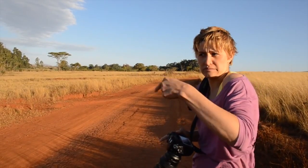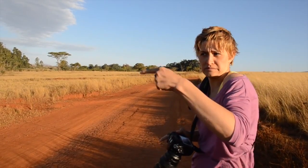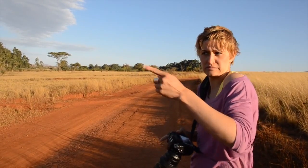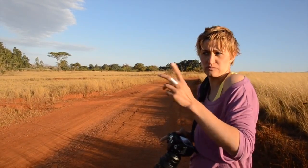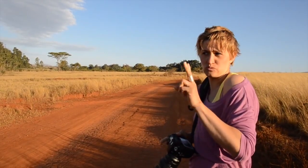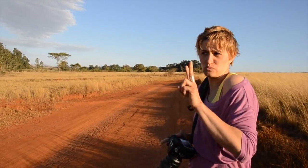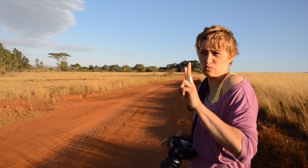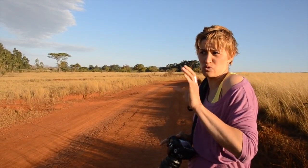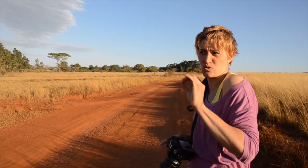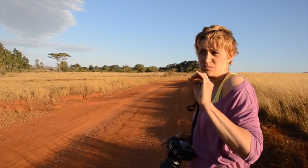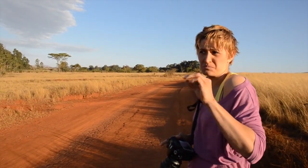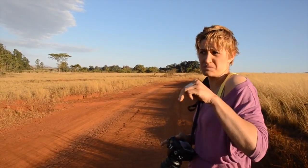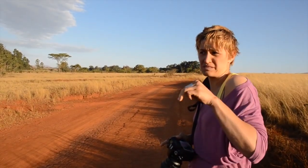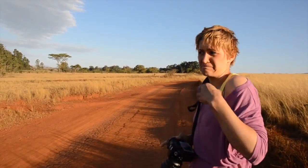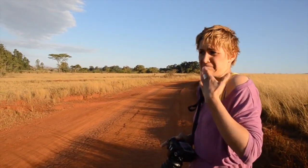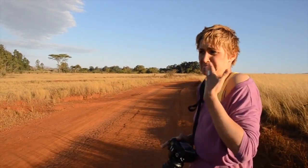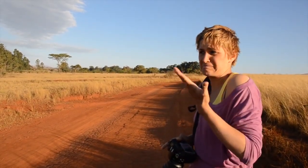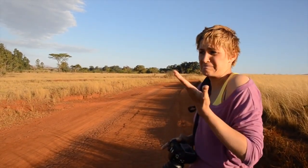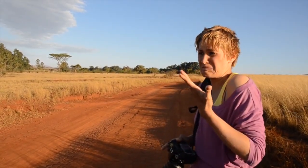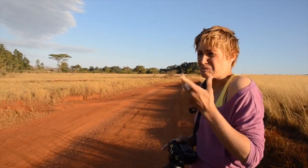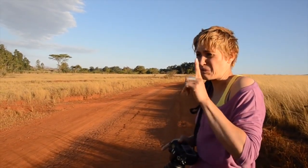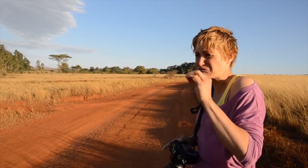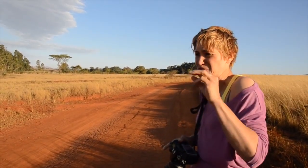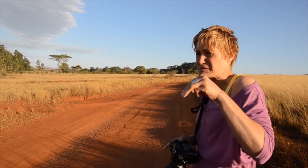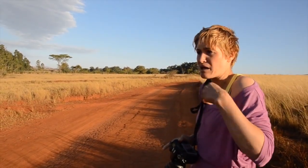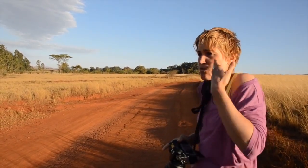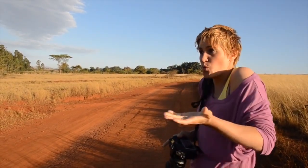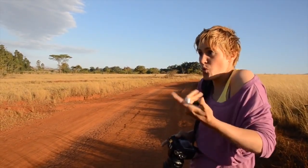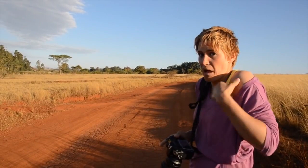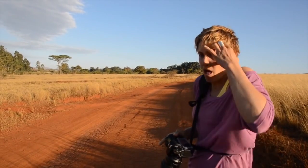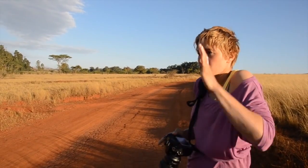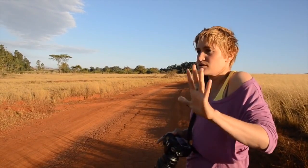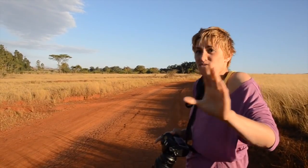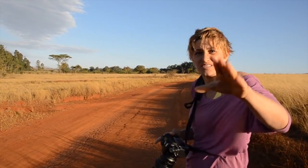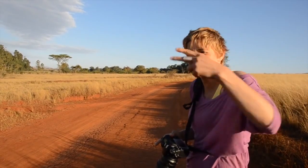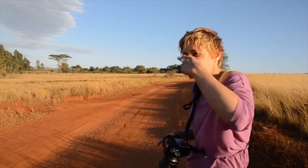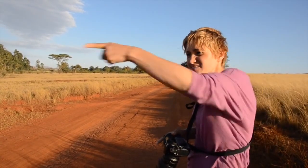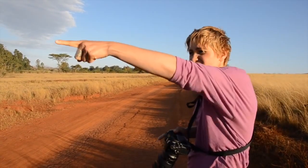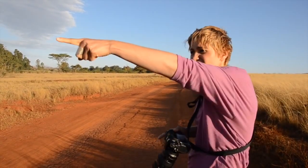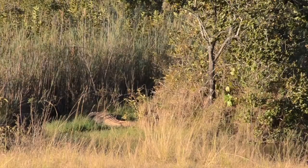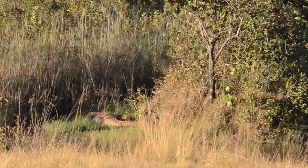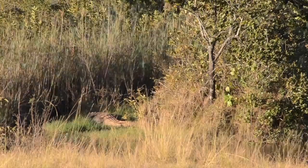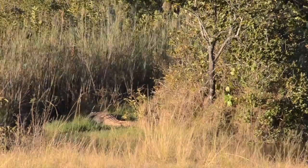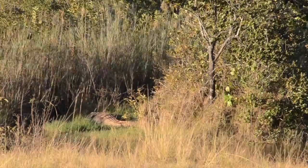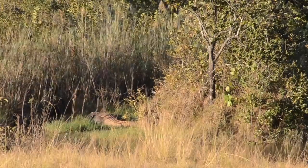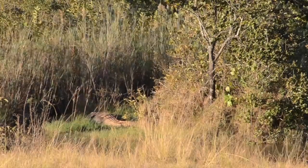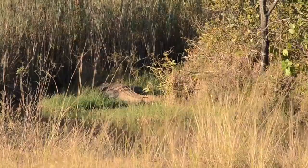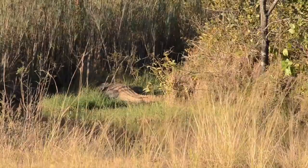I think I am about 200 meters, no, 100 meters away, oh, I don’t know, I am nervous. Look over there! That is a crocodile. It